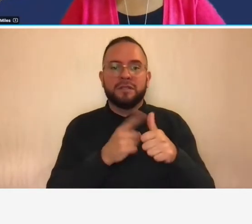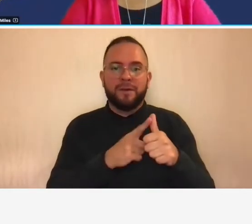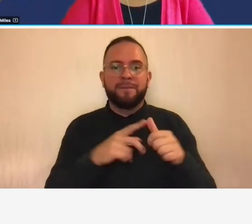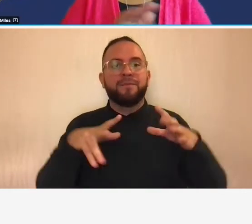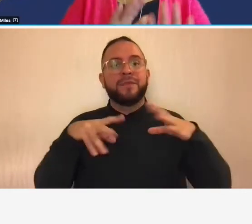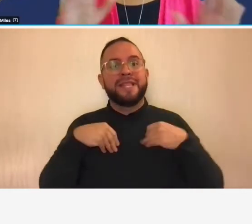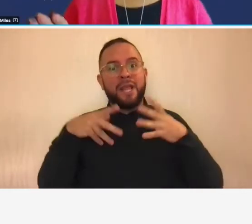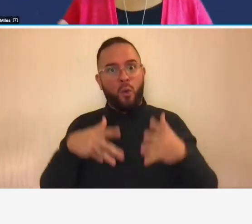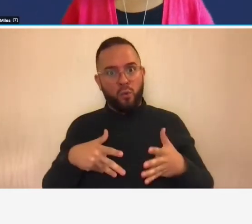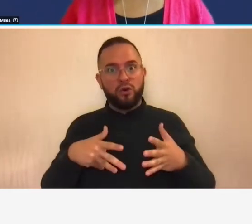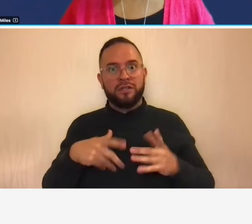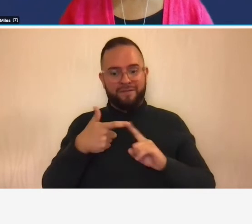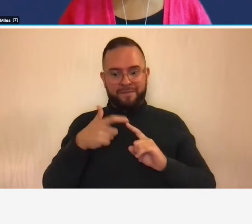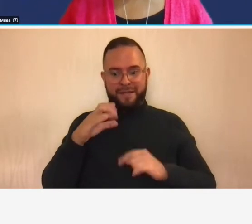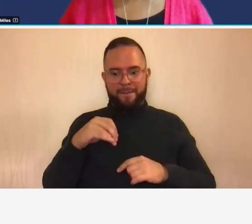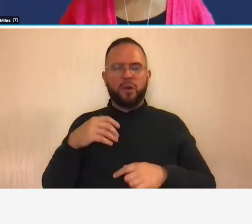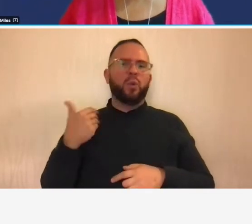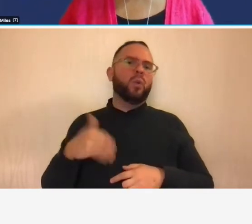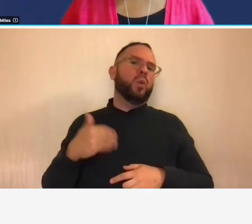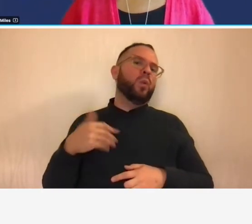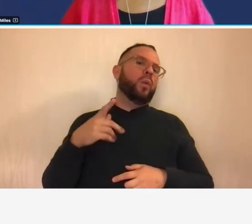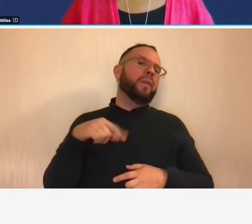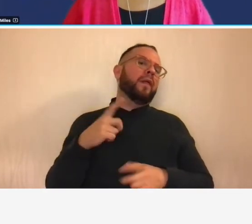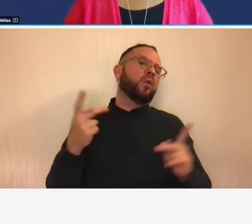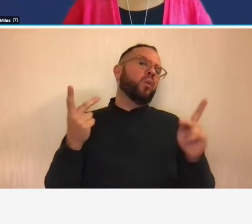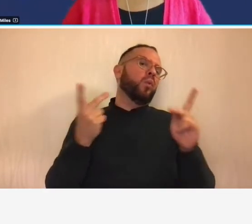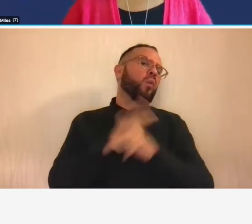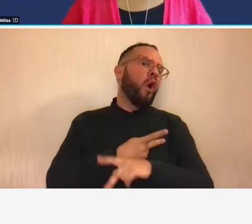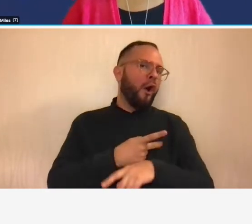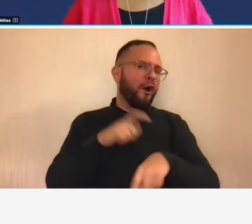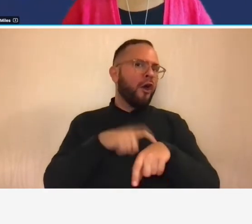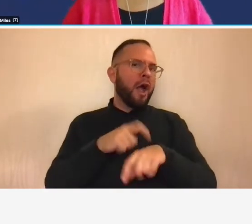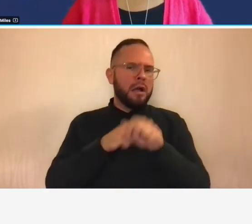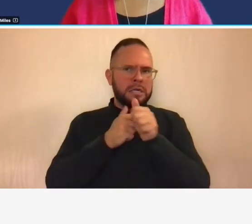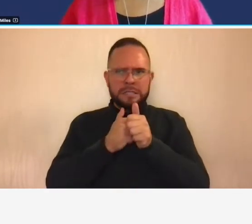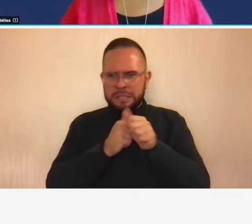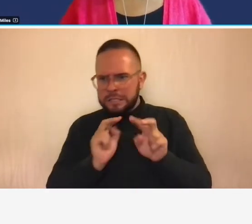they are the worst when it comes to maintaining time especially in small businesses um you'll have